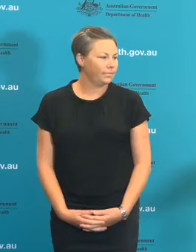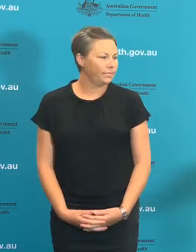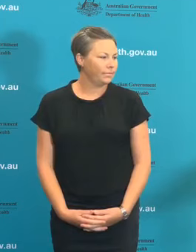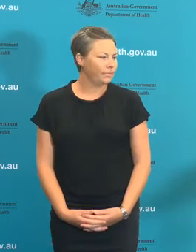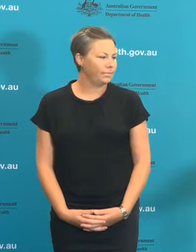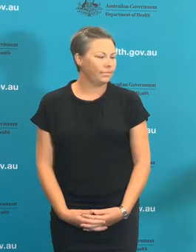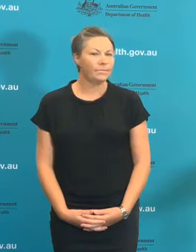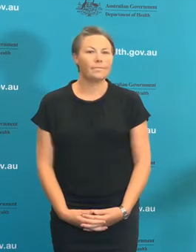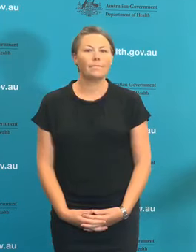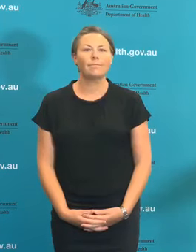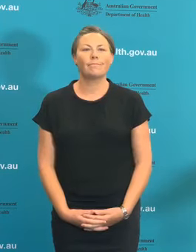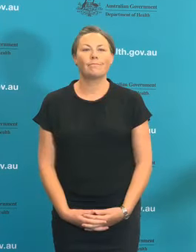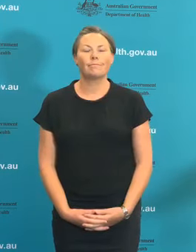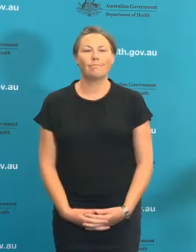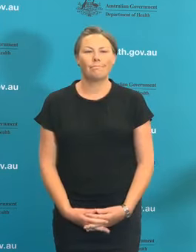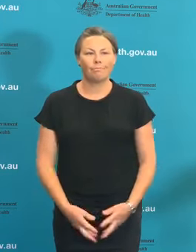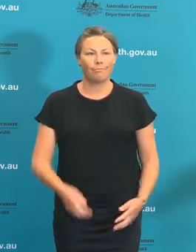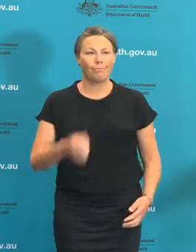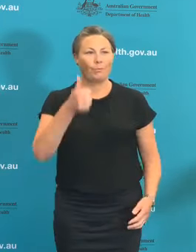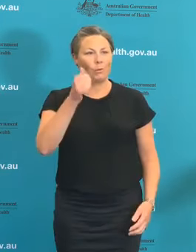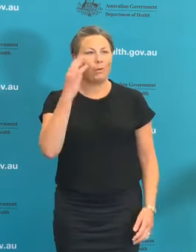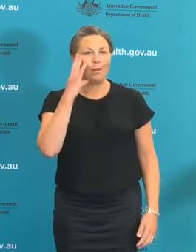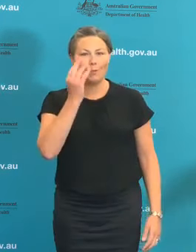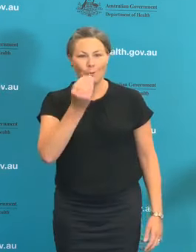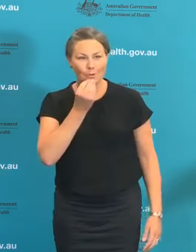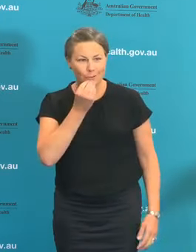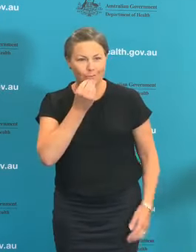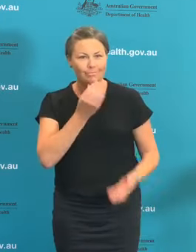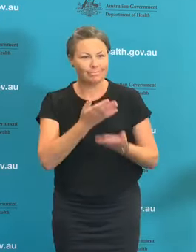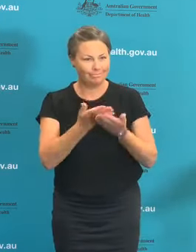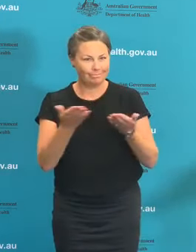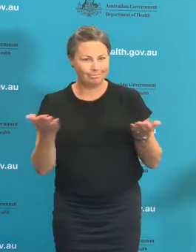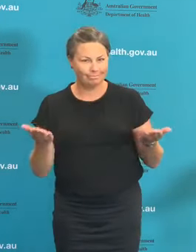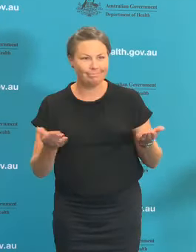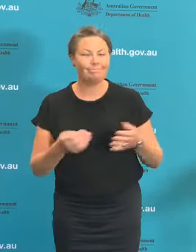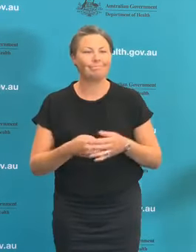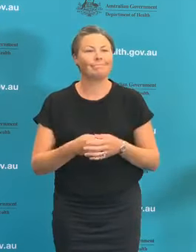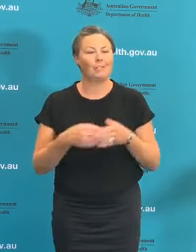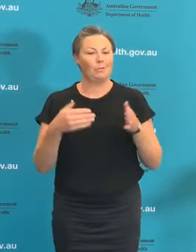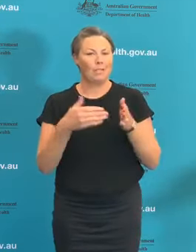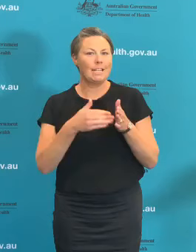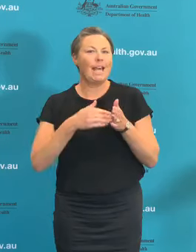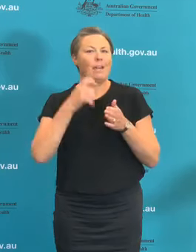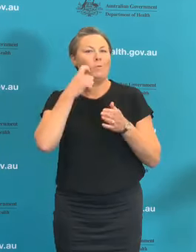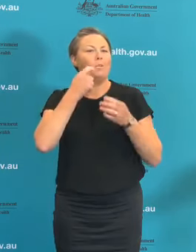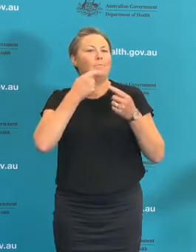Good afternoon ladies and gentlemen and welcome to today's COVID-19 update.